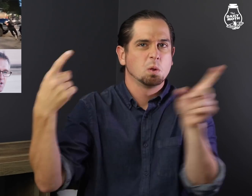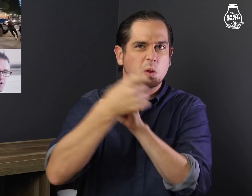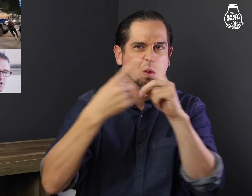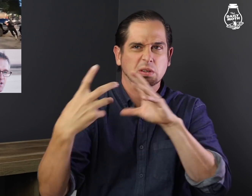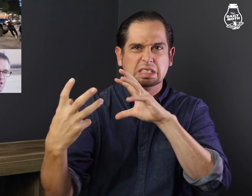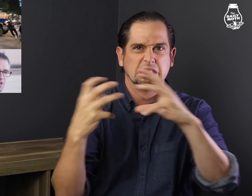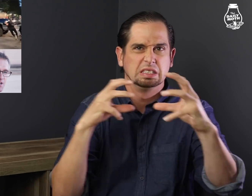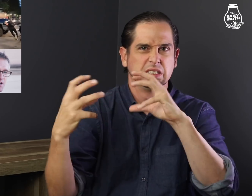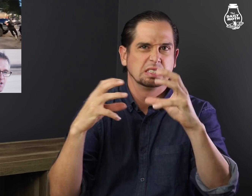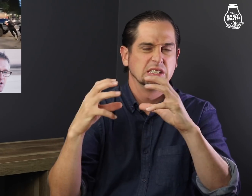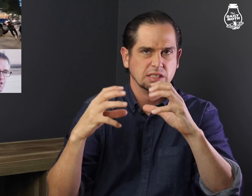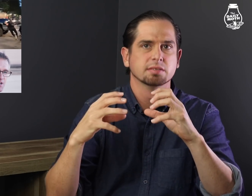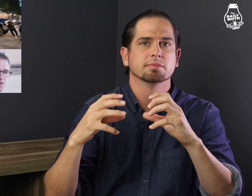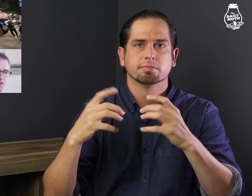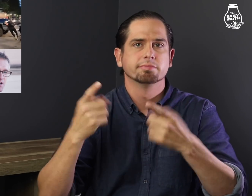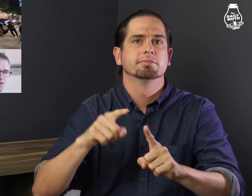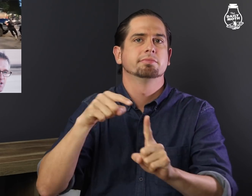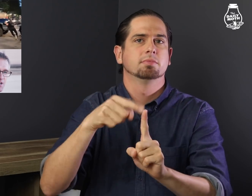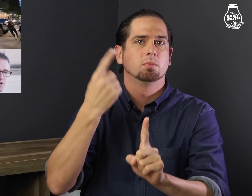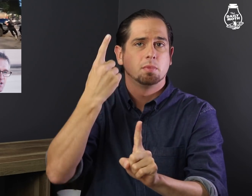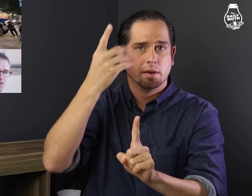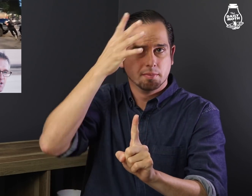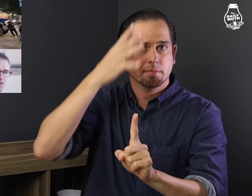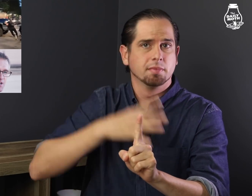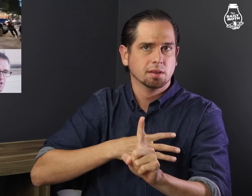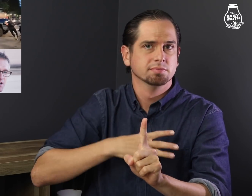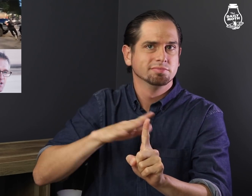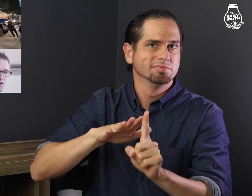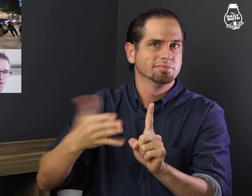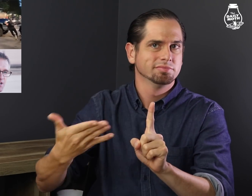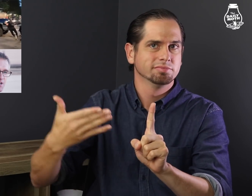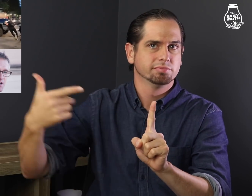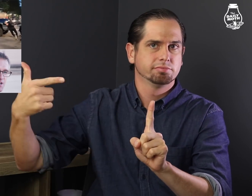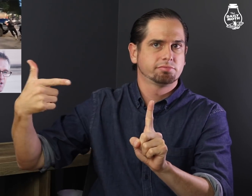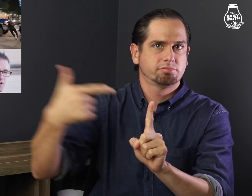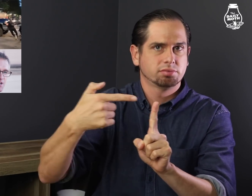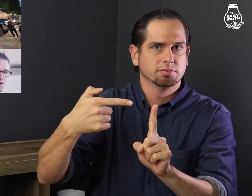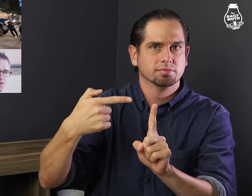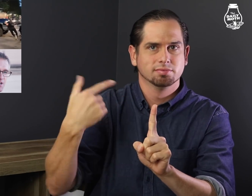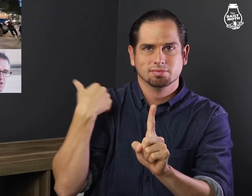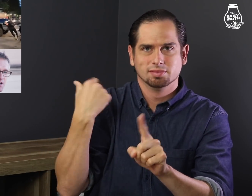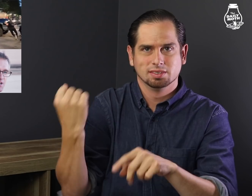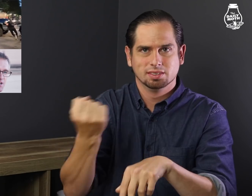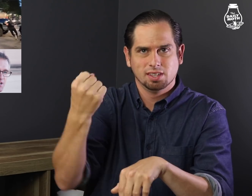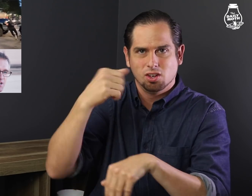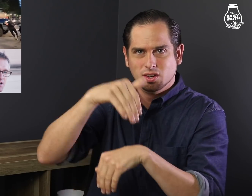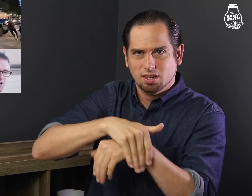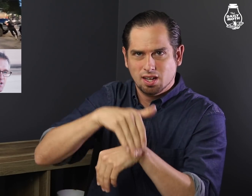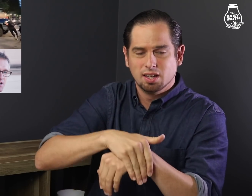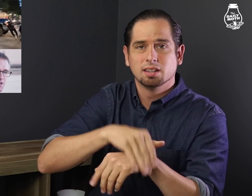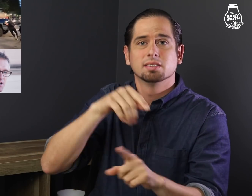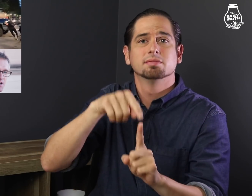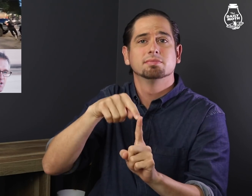who threw objects back at them. A man was shot and killed on Saturday night.